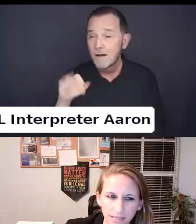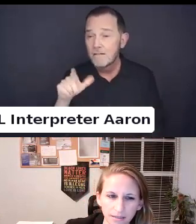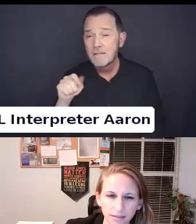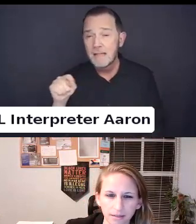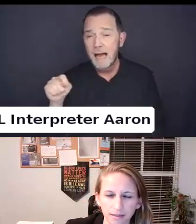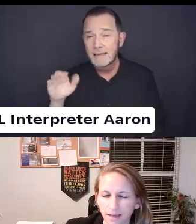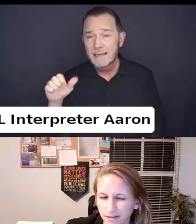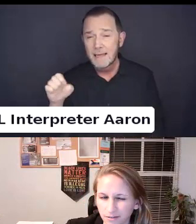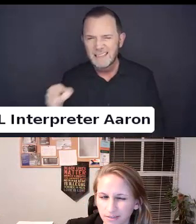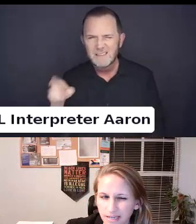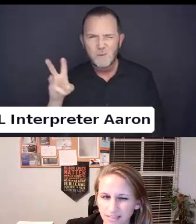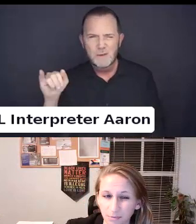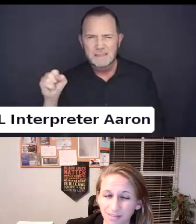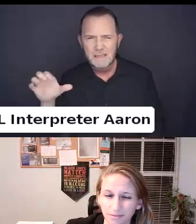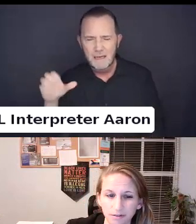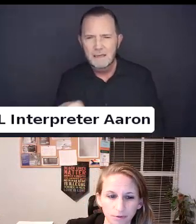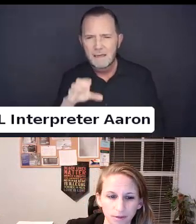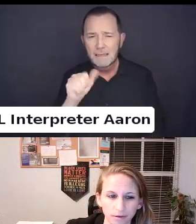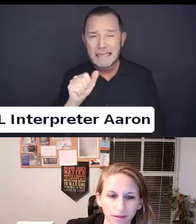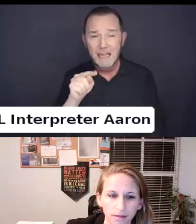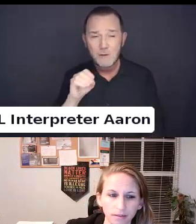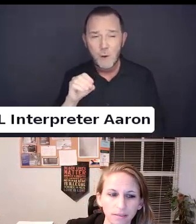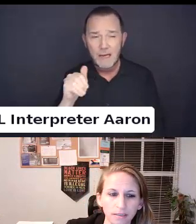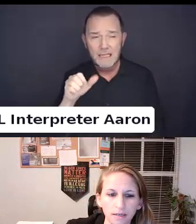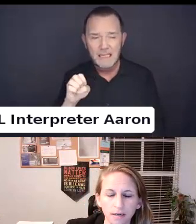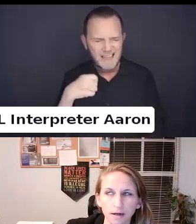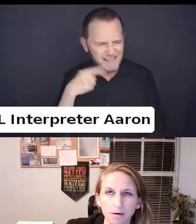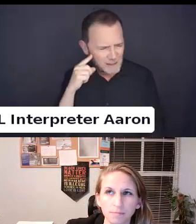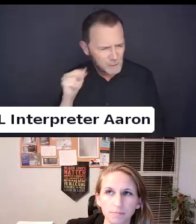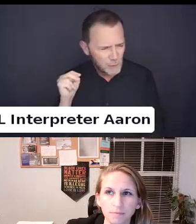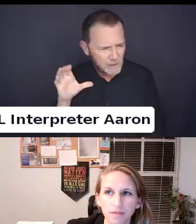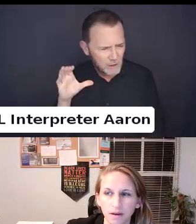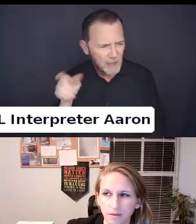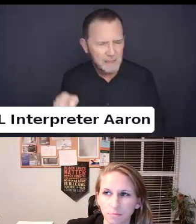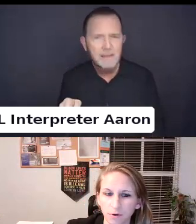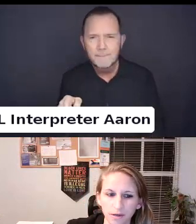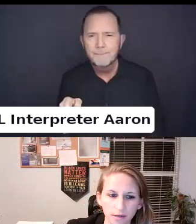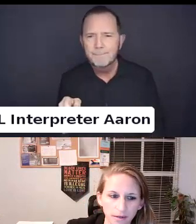I believe a case in North Carolina and Wisconsin. It is being used.